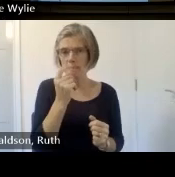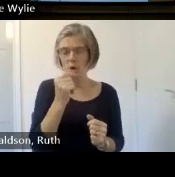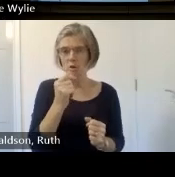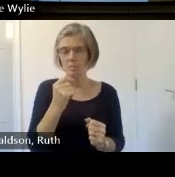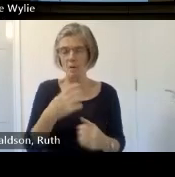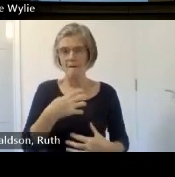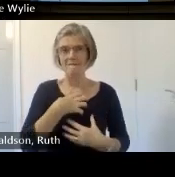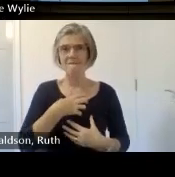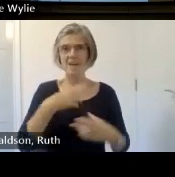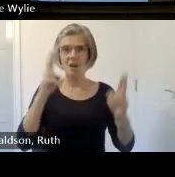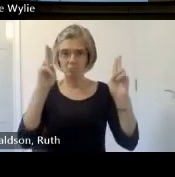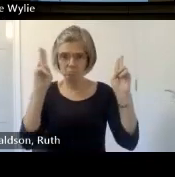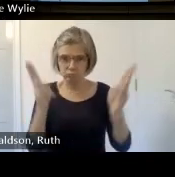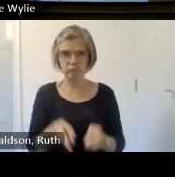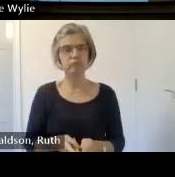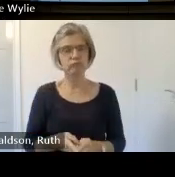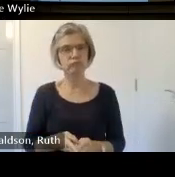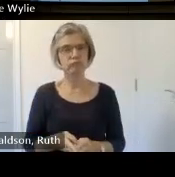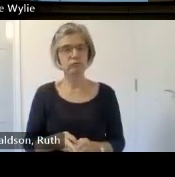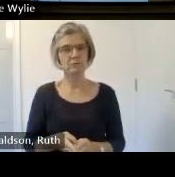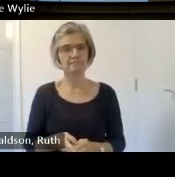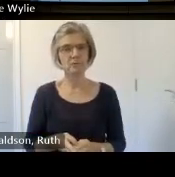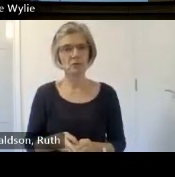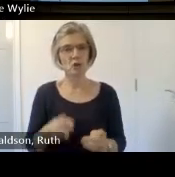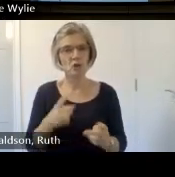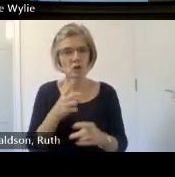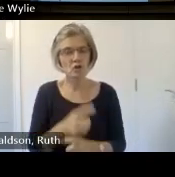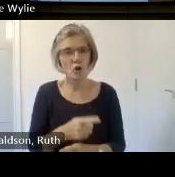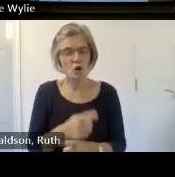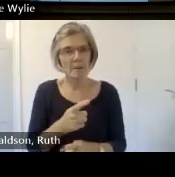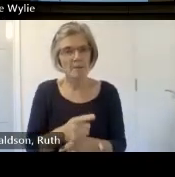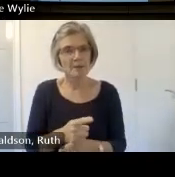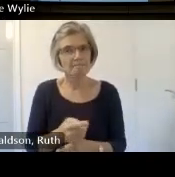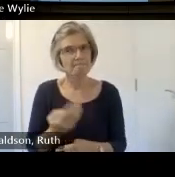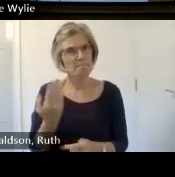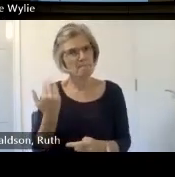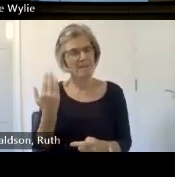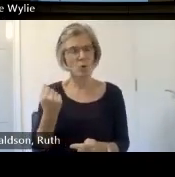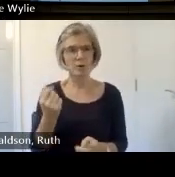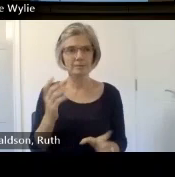about something that you have been told all your life to be keep quiet to not discuss that nobody